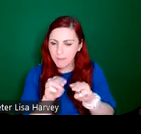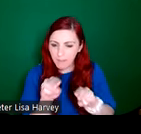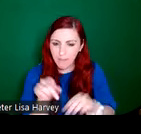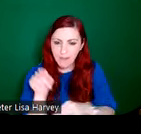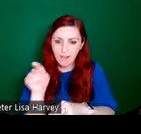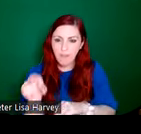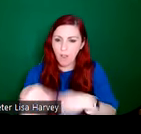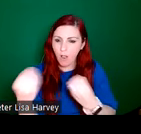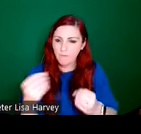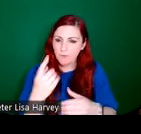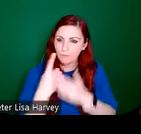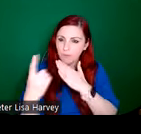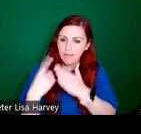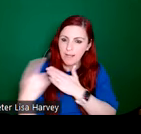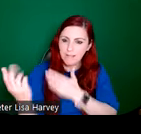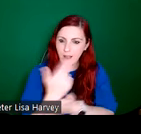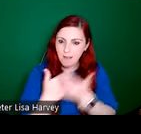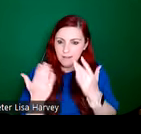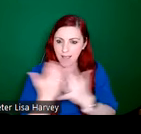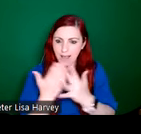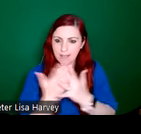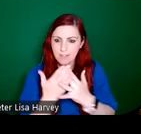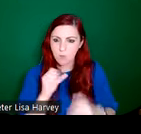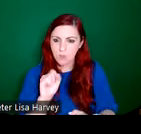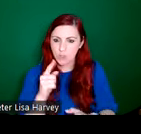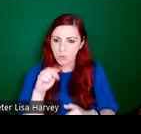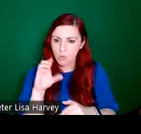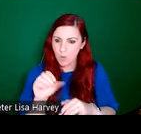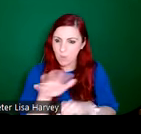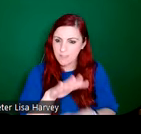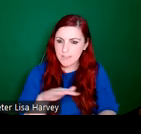freelance artists access to studio workshop materials. So they rented studio